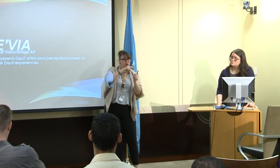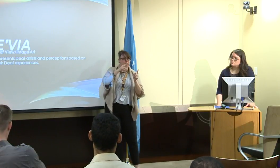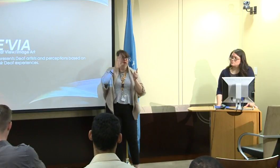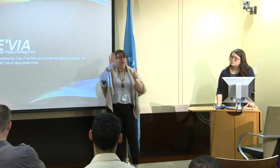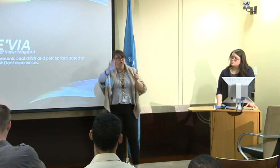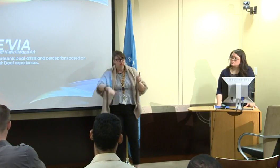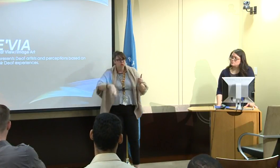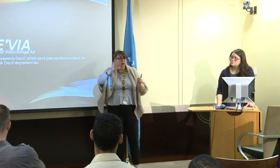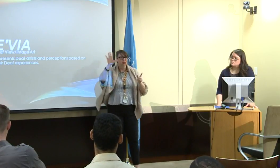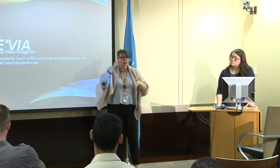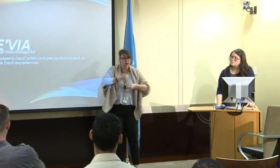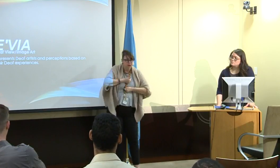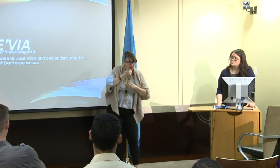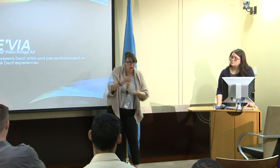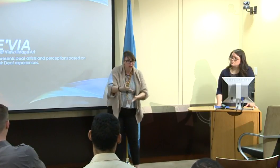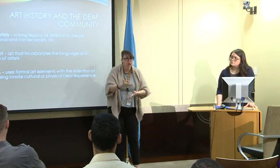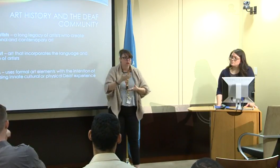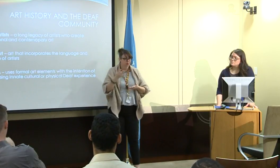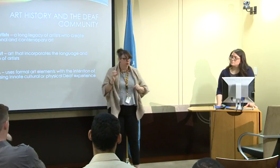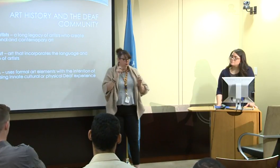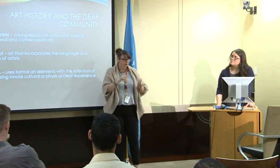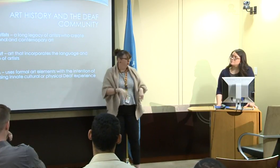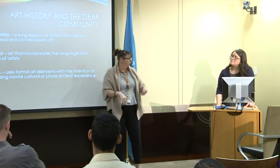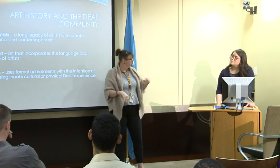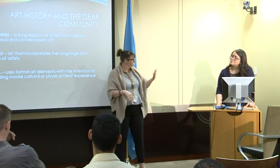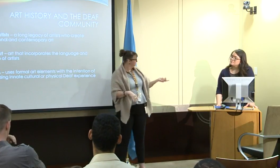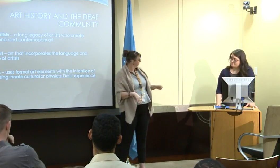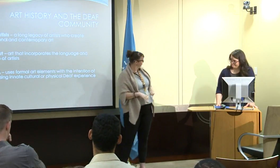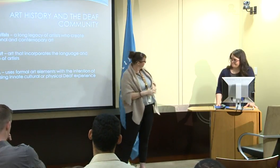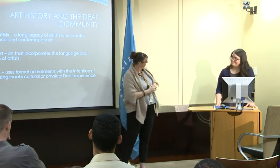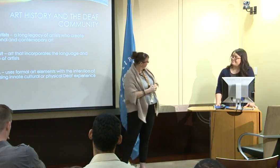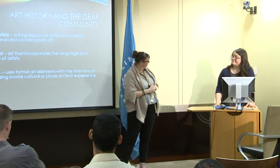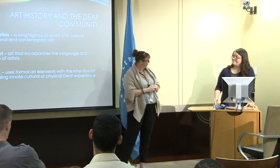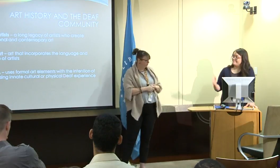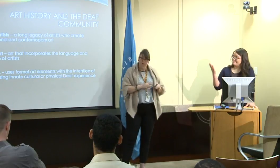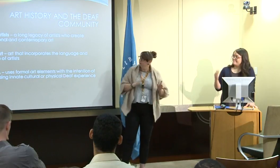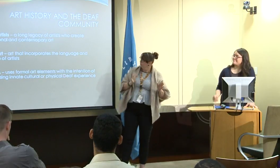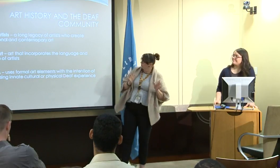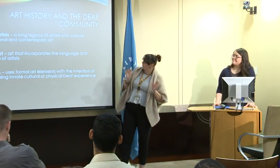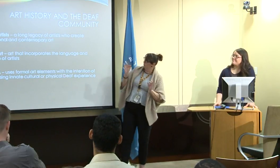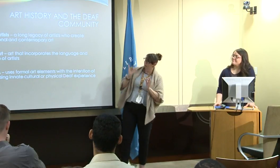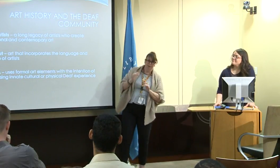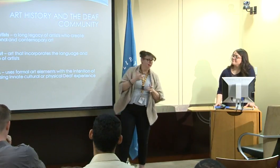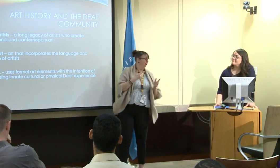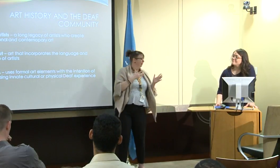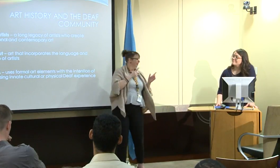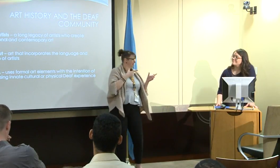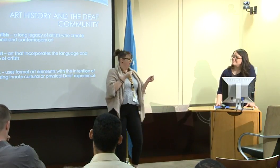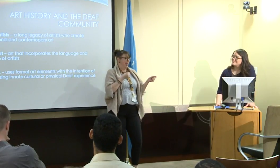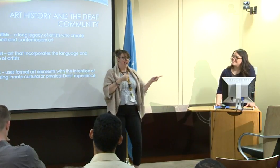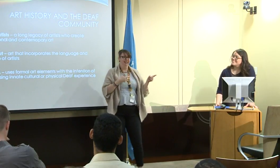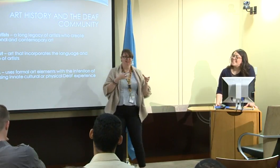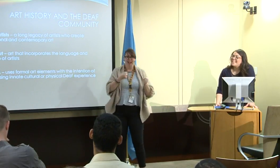And the multiple perspectives . We're going to look at multiple perspective about deaf artists.